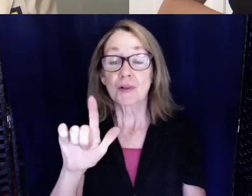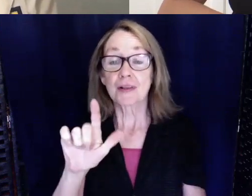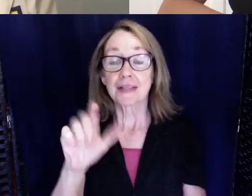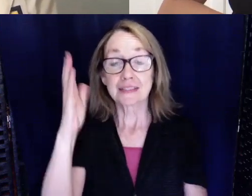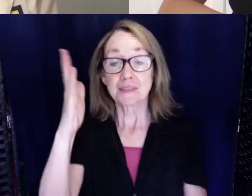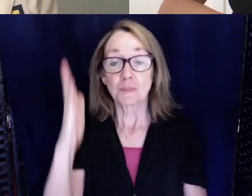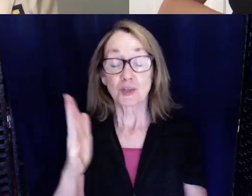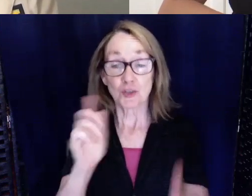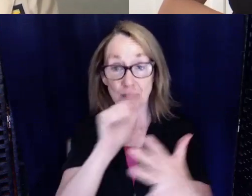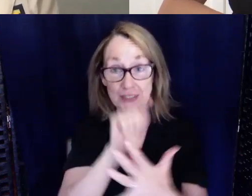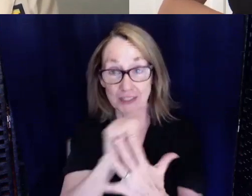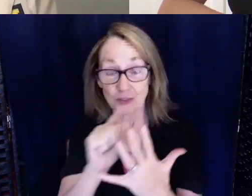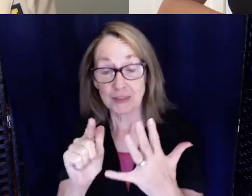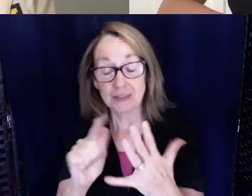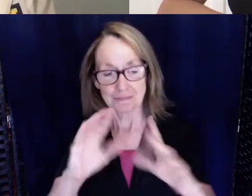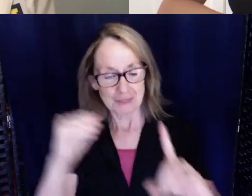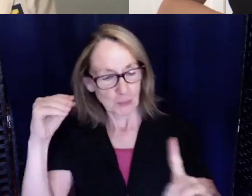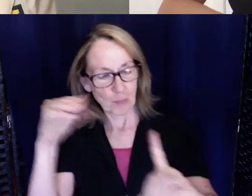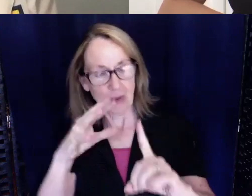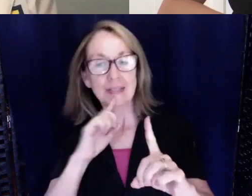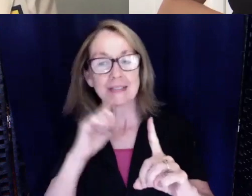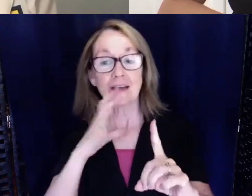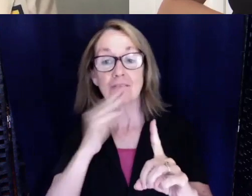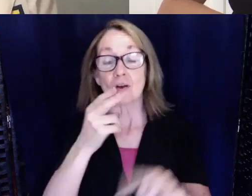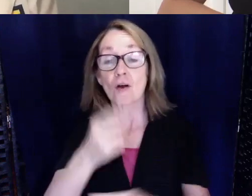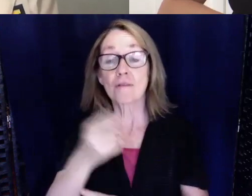and hard of hearing healthcare professionals. This series is brought to